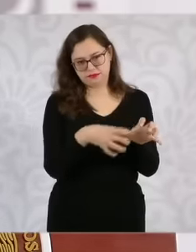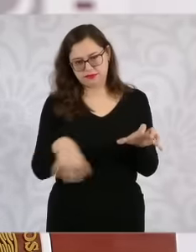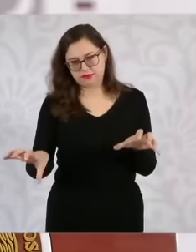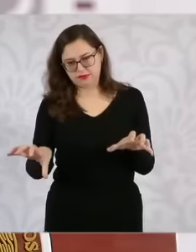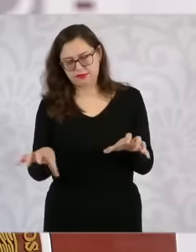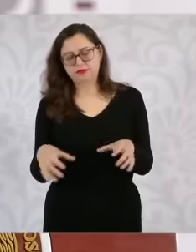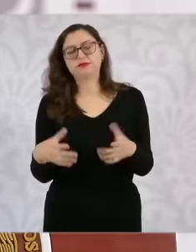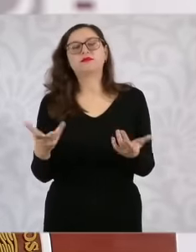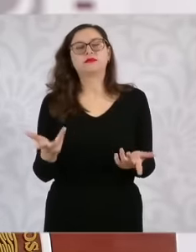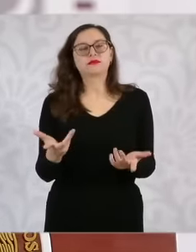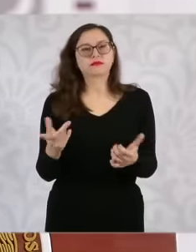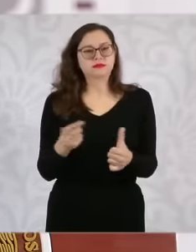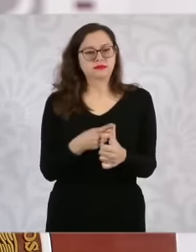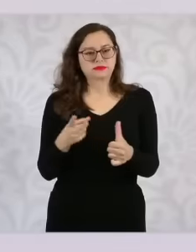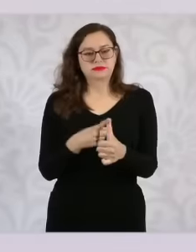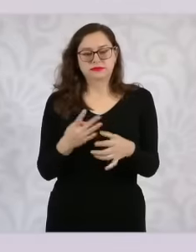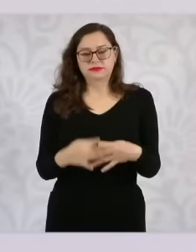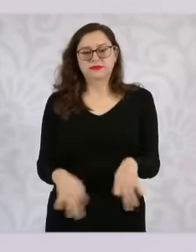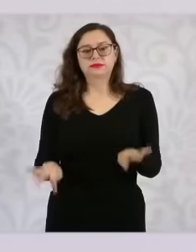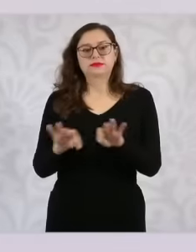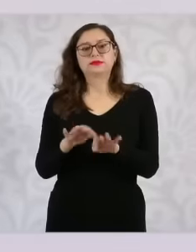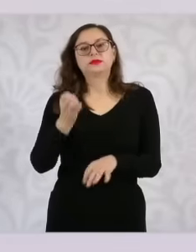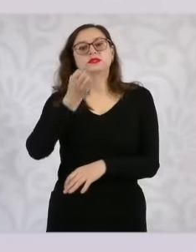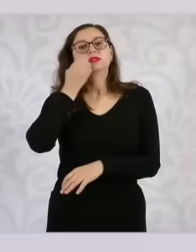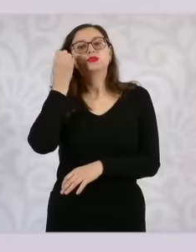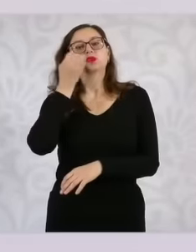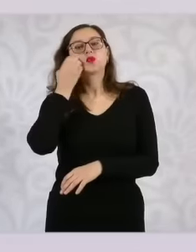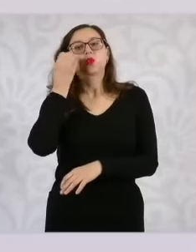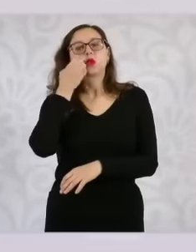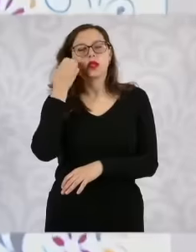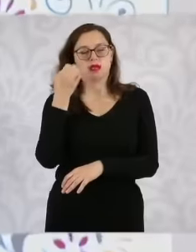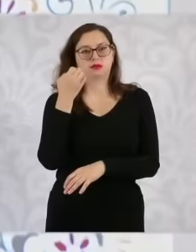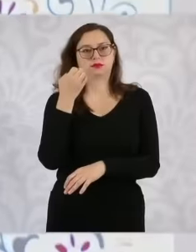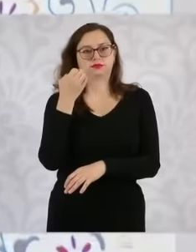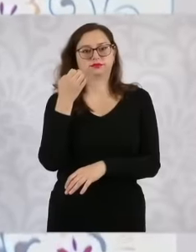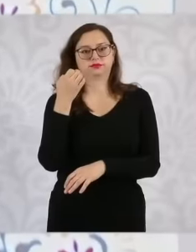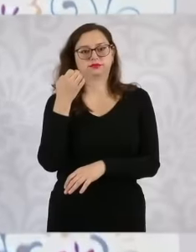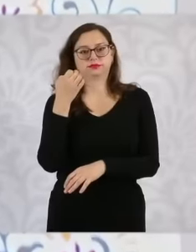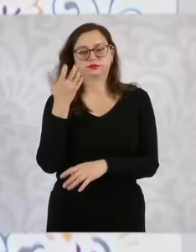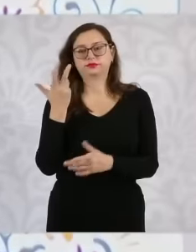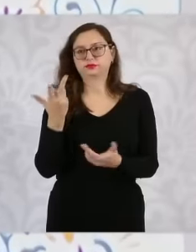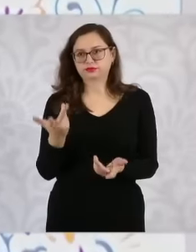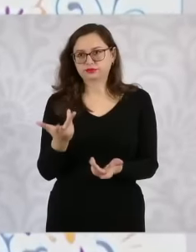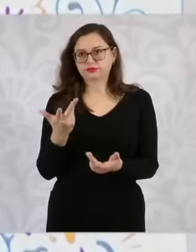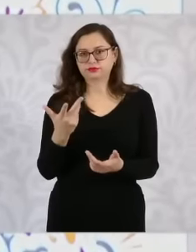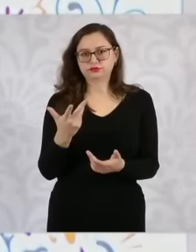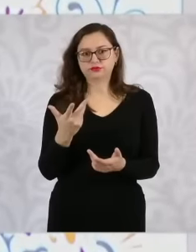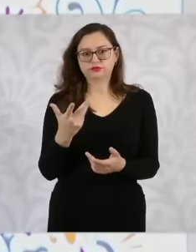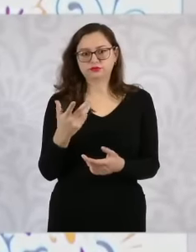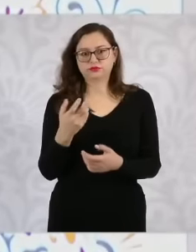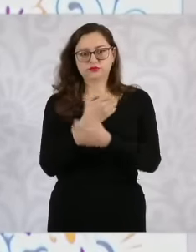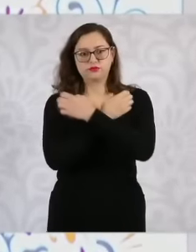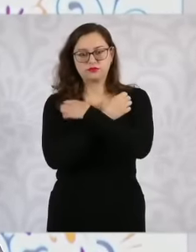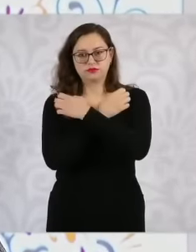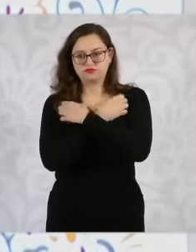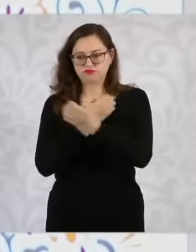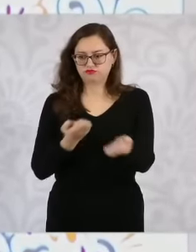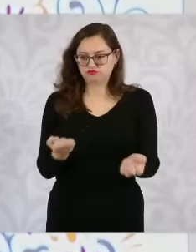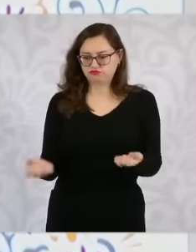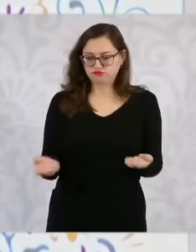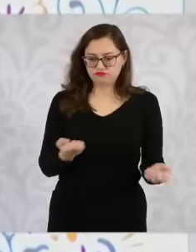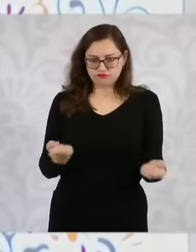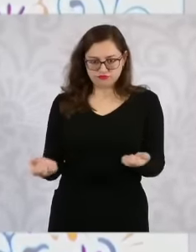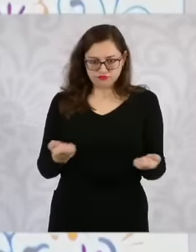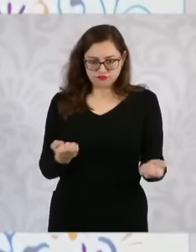and coordinate all the efforts of physical education that is done in schools in such a